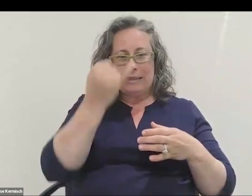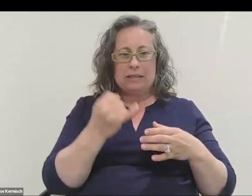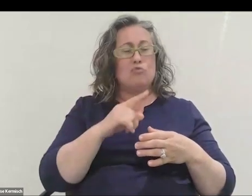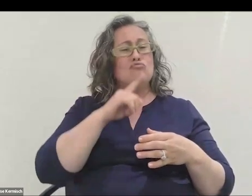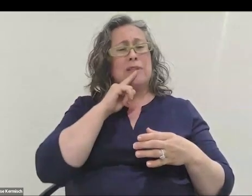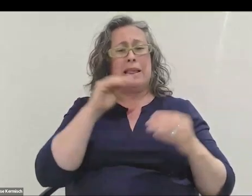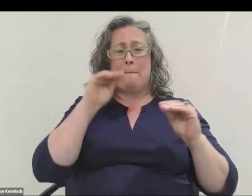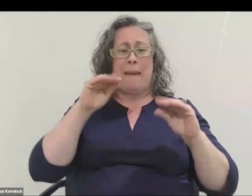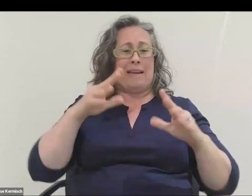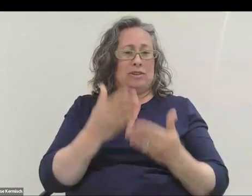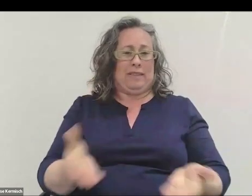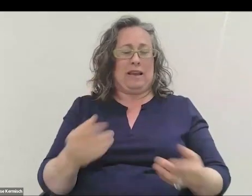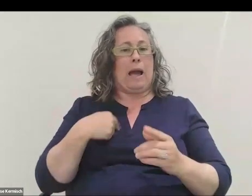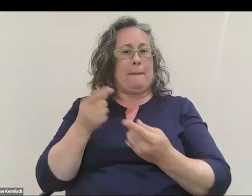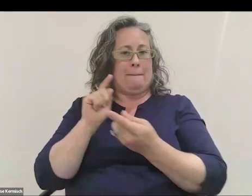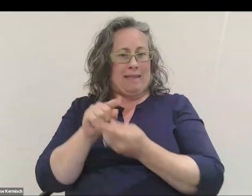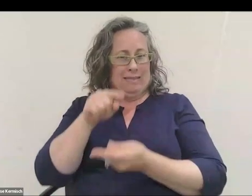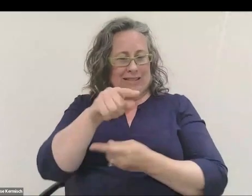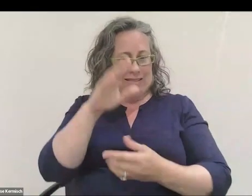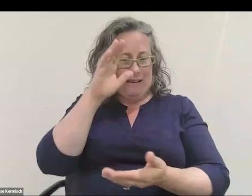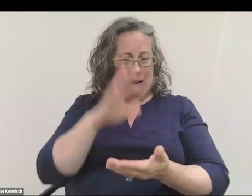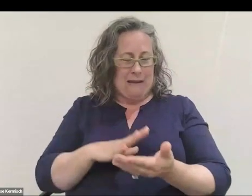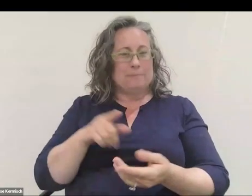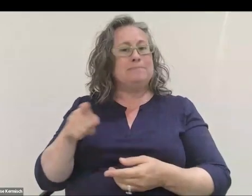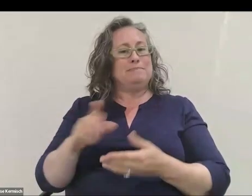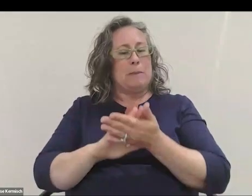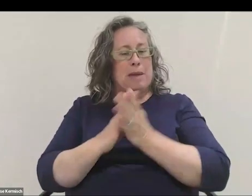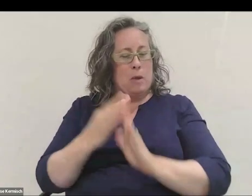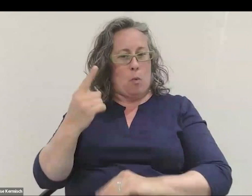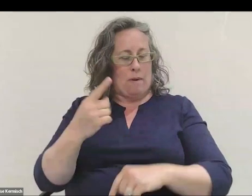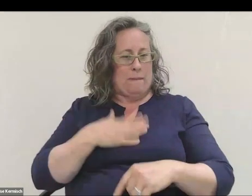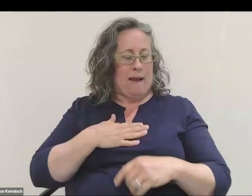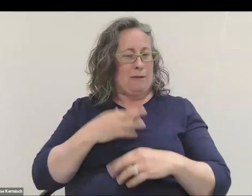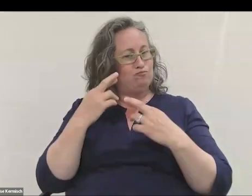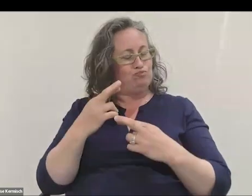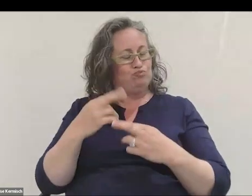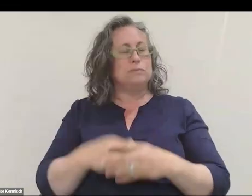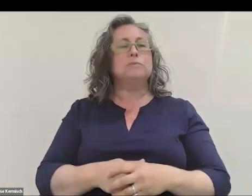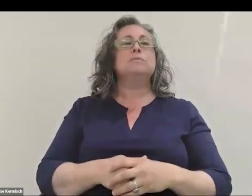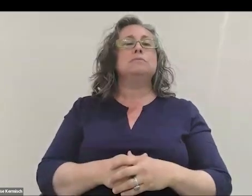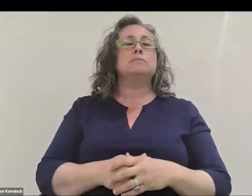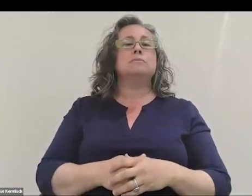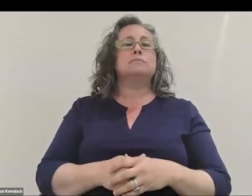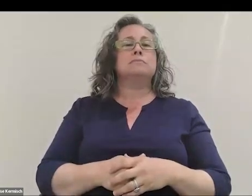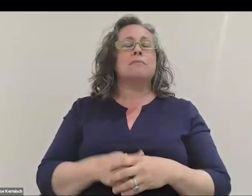One of them was I met this guy, Will Marshall, who became one of my lifelong friends and my partner in crime